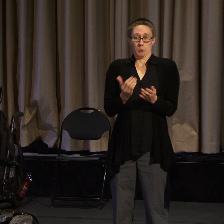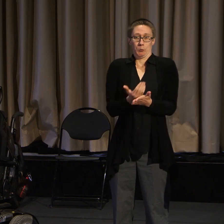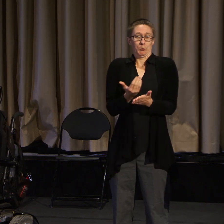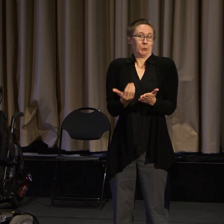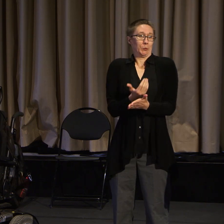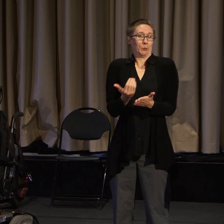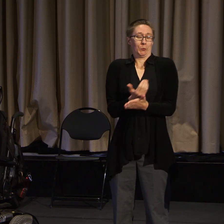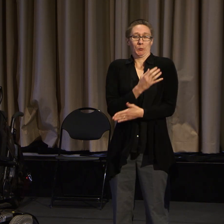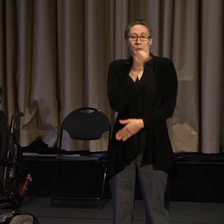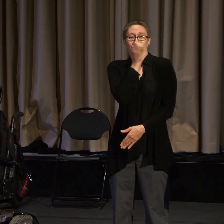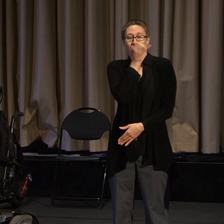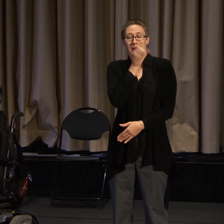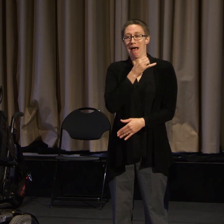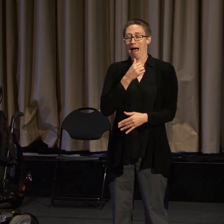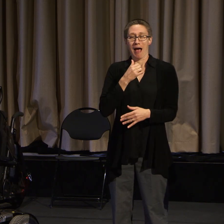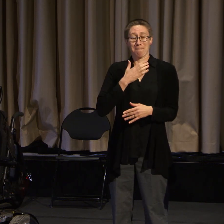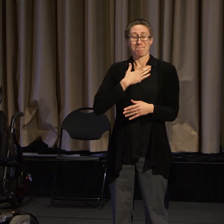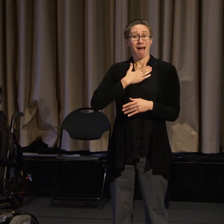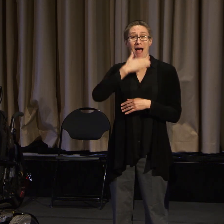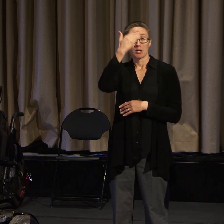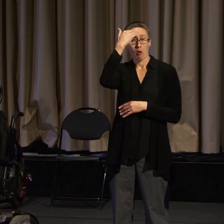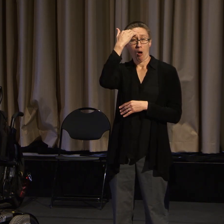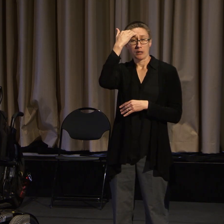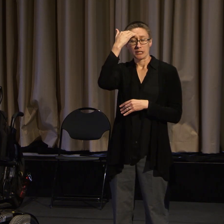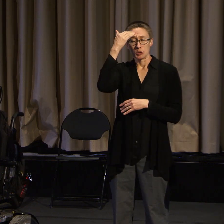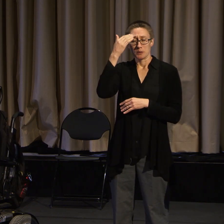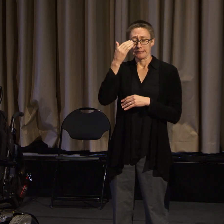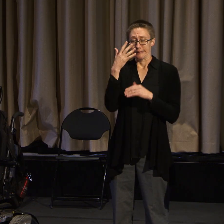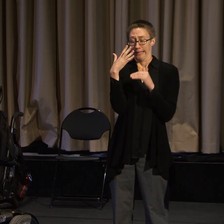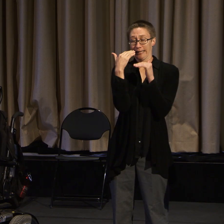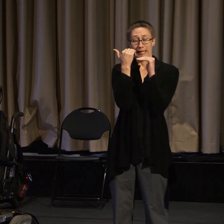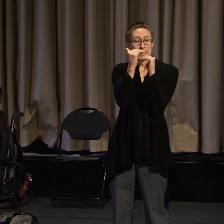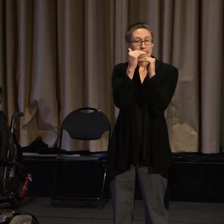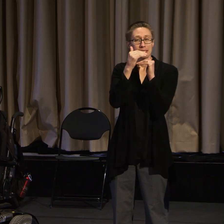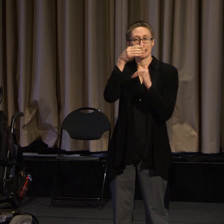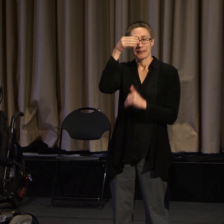I had very limited knowledge of ADAPT and its history,